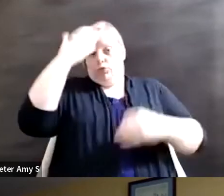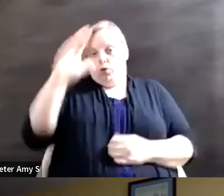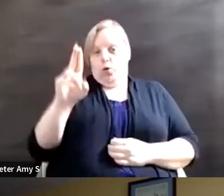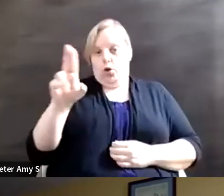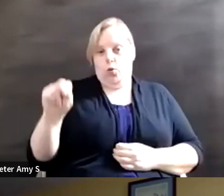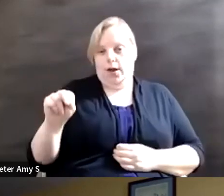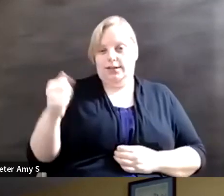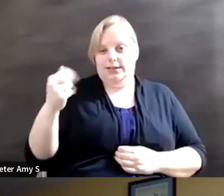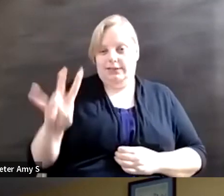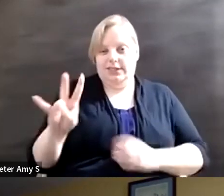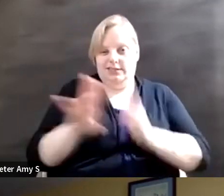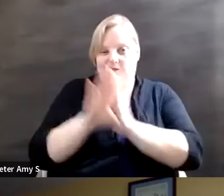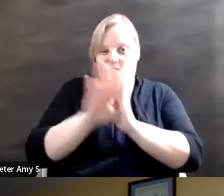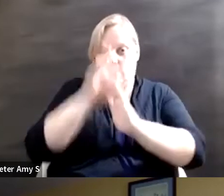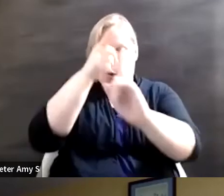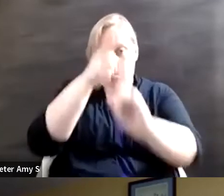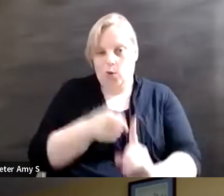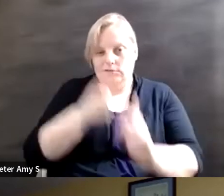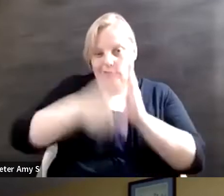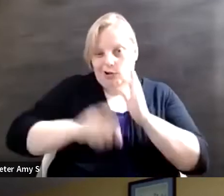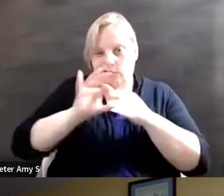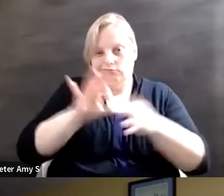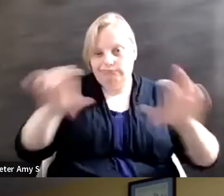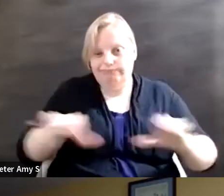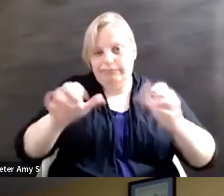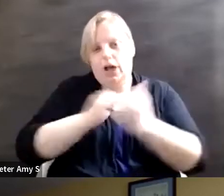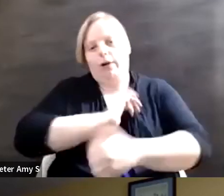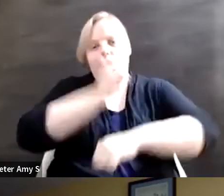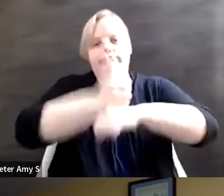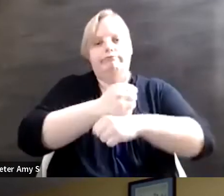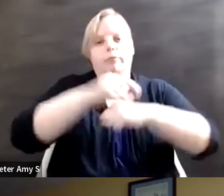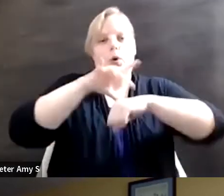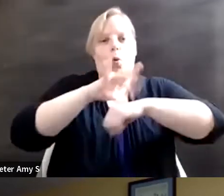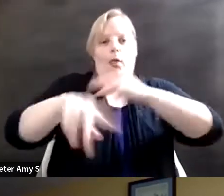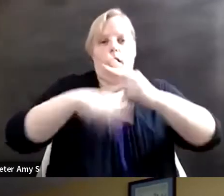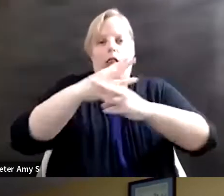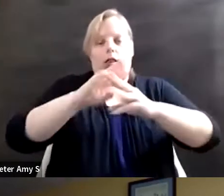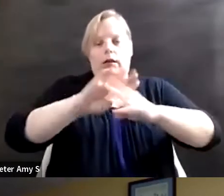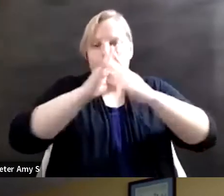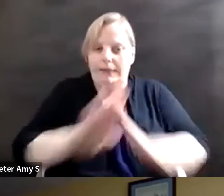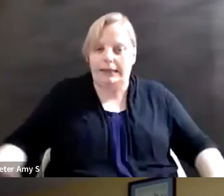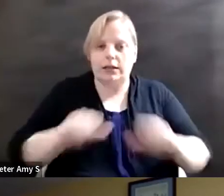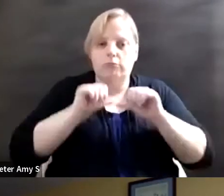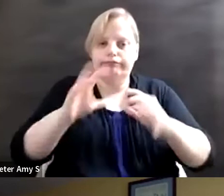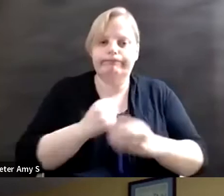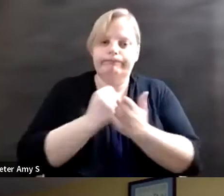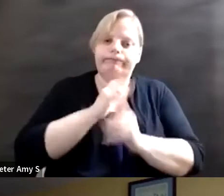Development Goals are a call to action on how we can ensure global peace and prosperity which includes goals such as sustainable cities and communities, reduced inequalities,